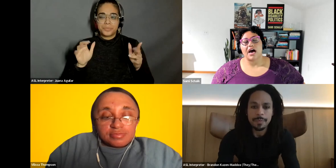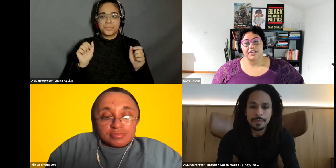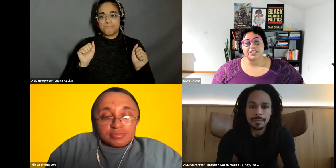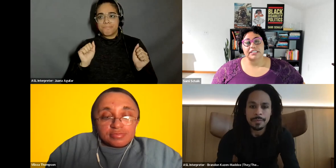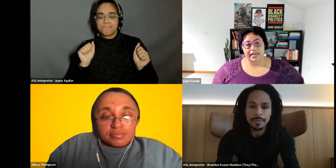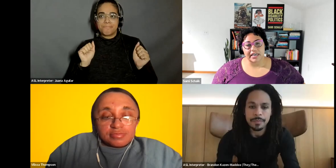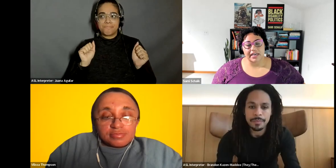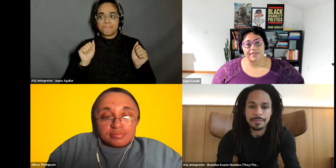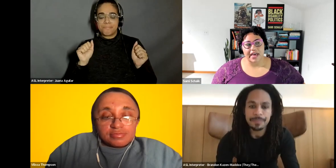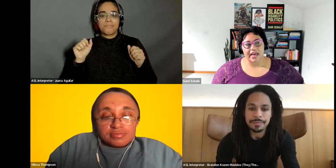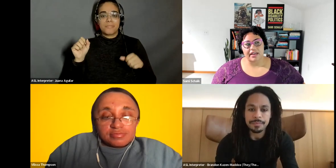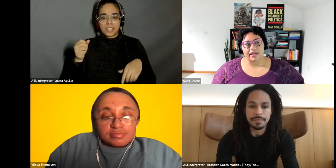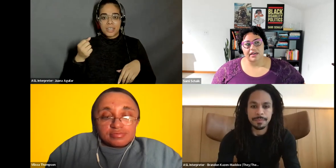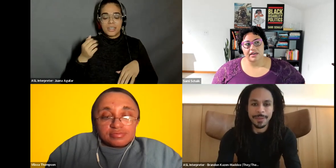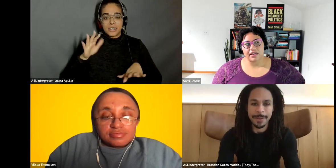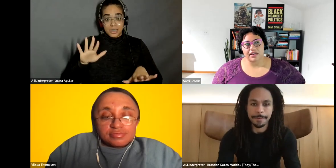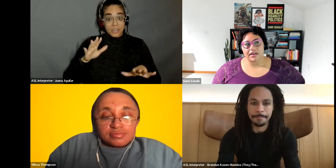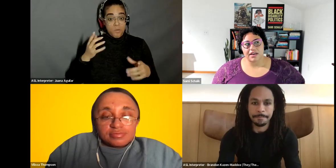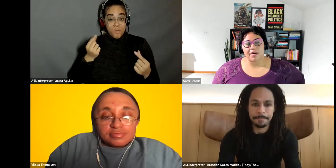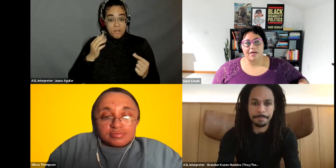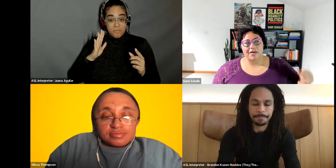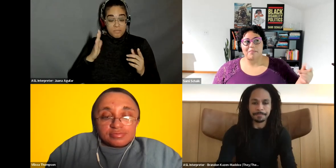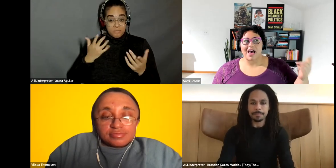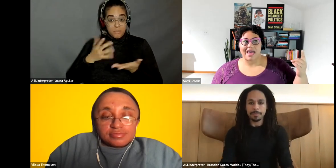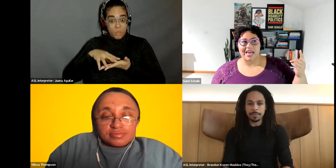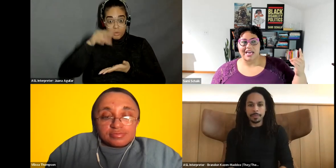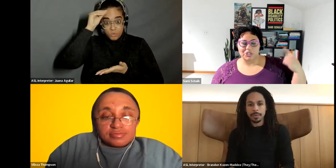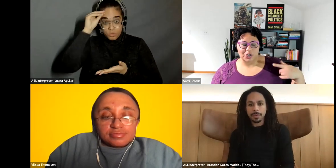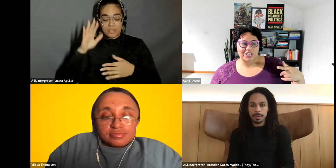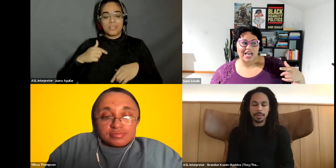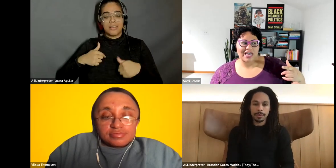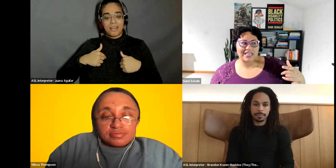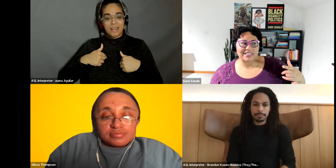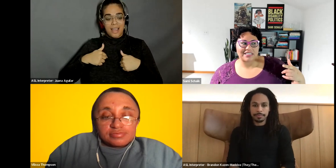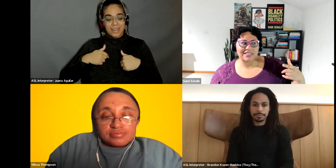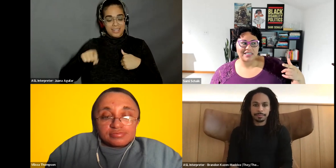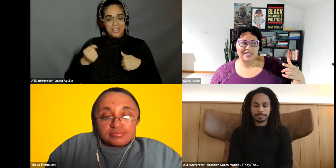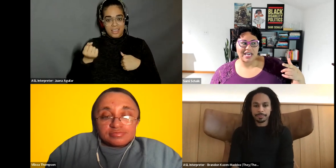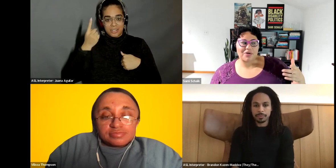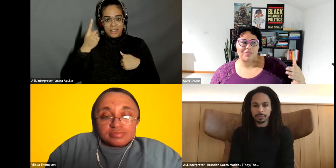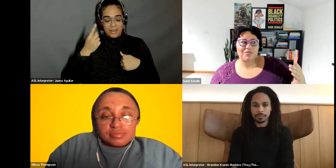Sami Schalk: understanding that Sami Schalk: my internalized like